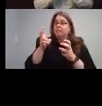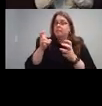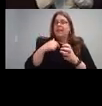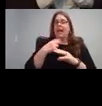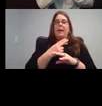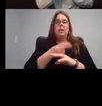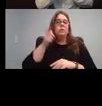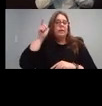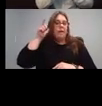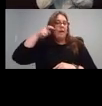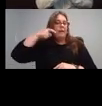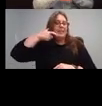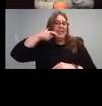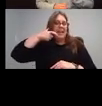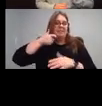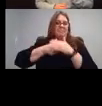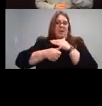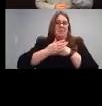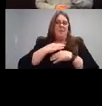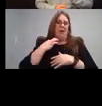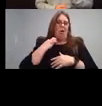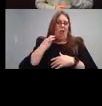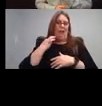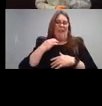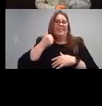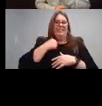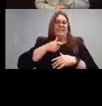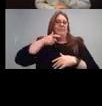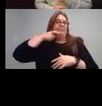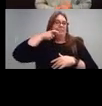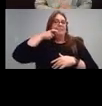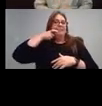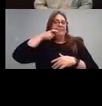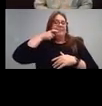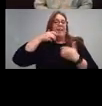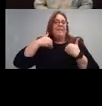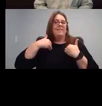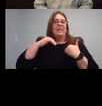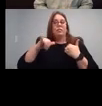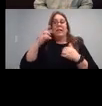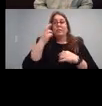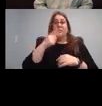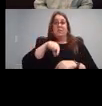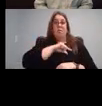I hid it under my collar but there is a microphone right next to my mouth which is why the quality is actually going to be pretty good